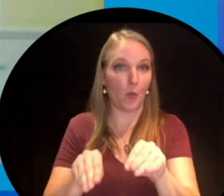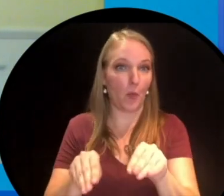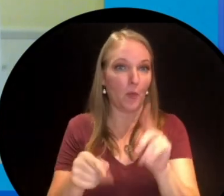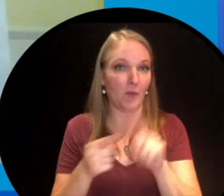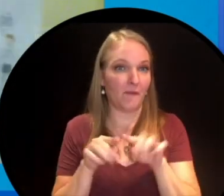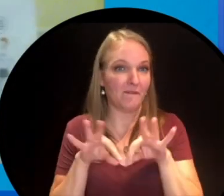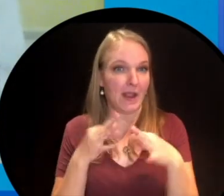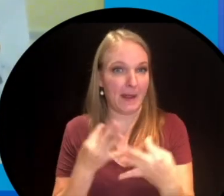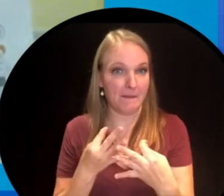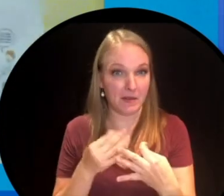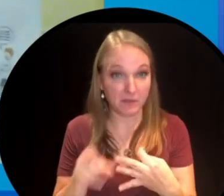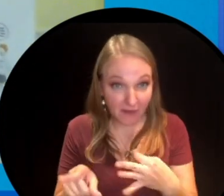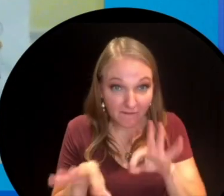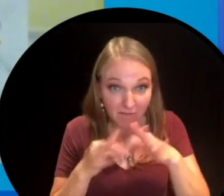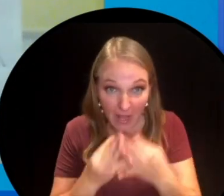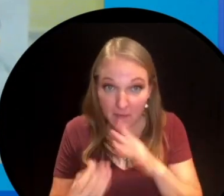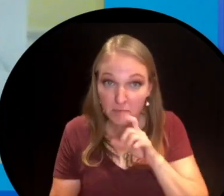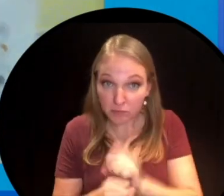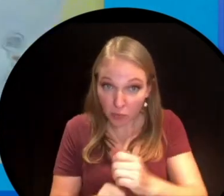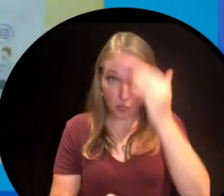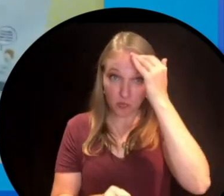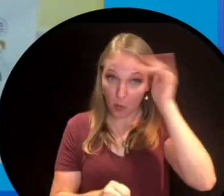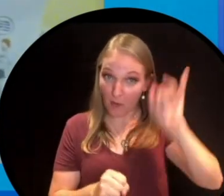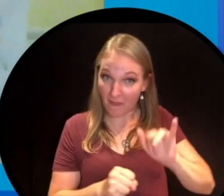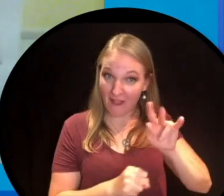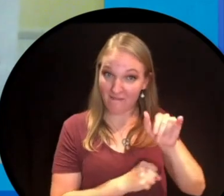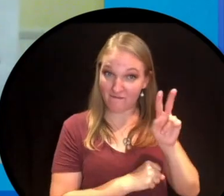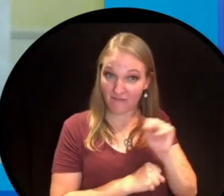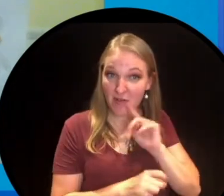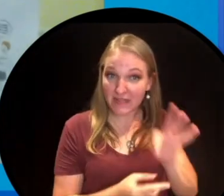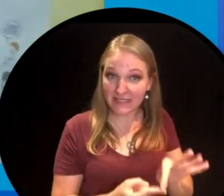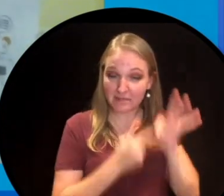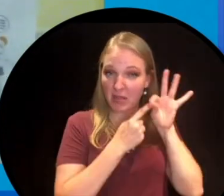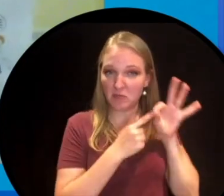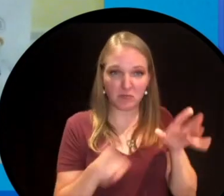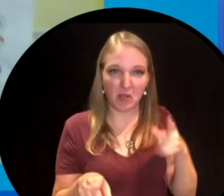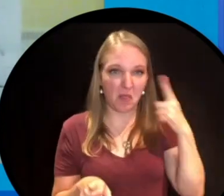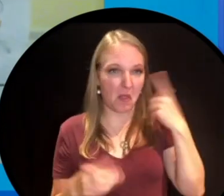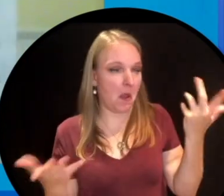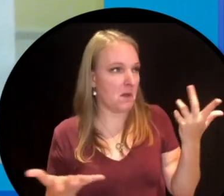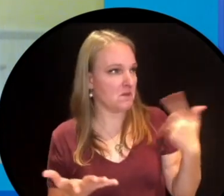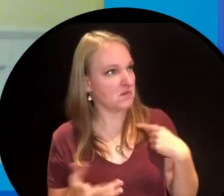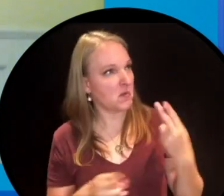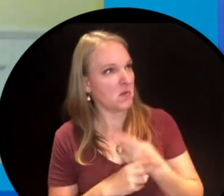it. They just sold it to an ordinary family. I don't know if they ever knew how special their